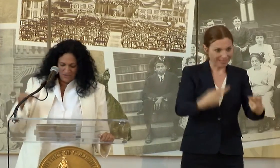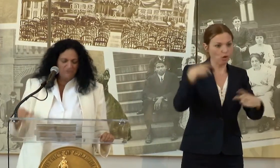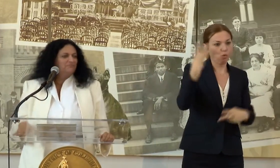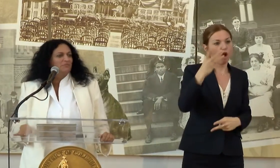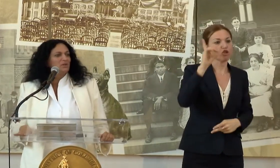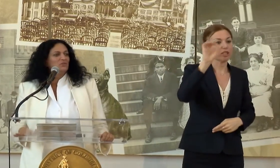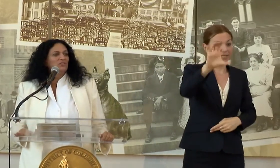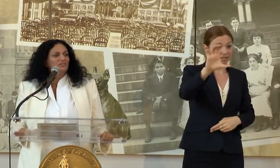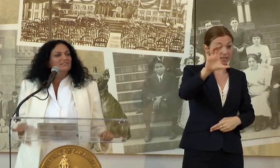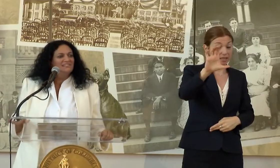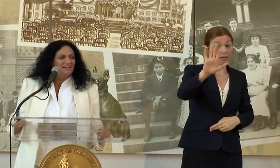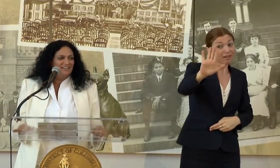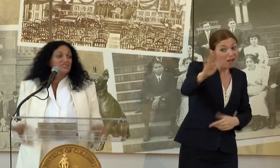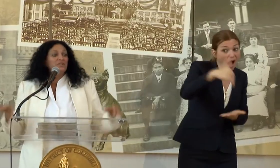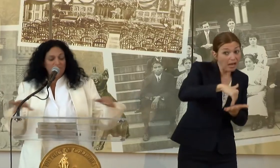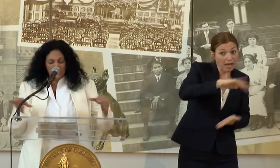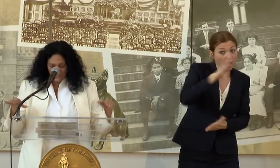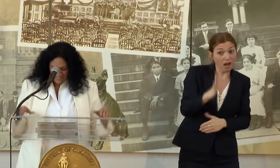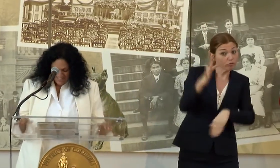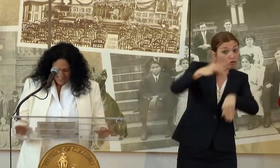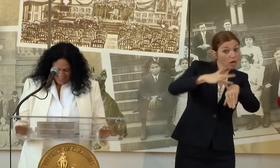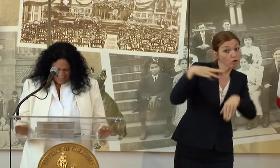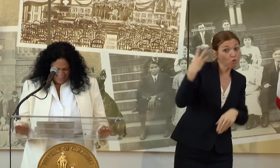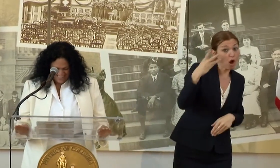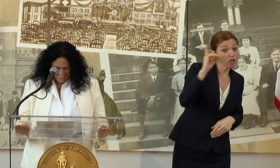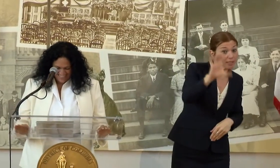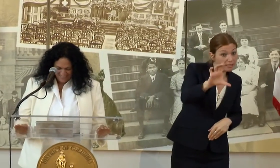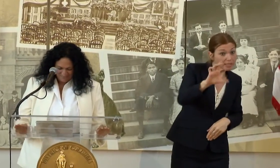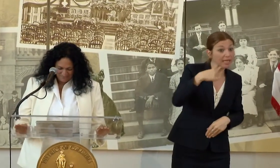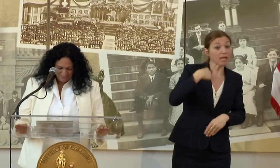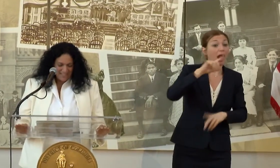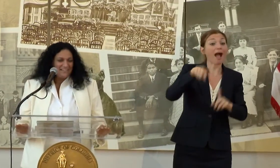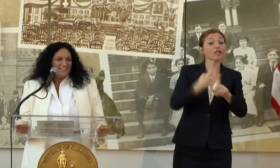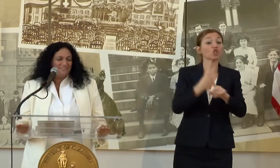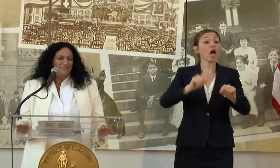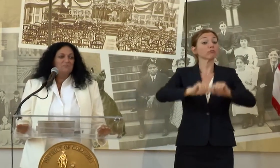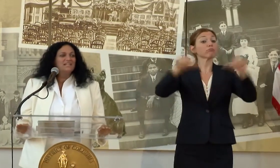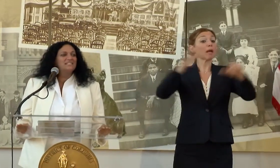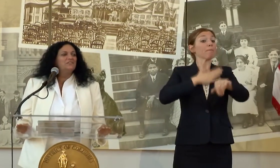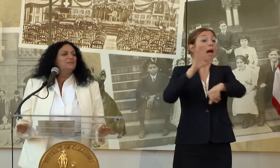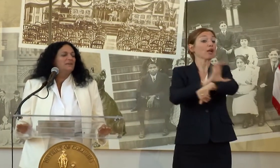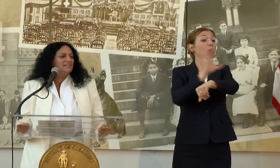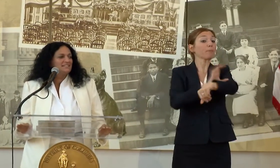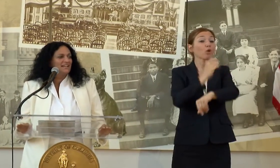KNOW, FROM A GOOGLE STREETVIEW, AND FOUND MYSELF IN A PLACE THAT